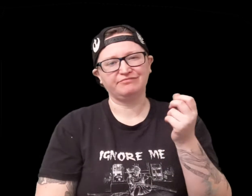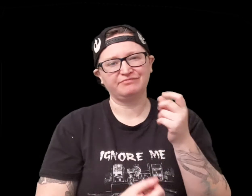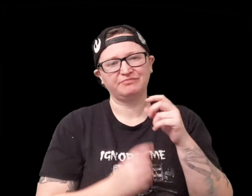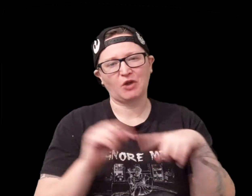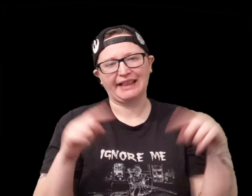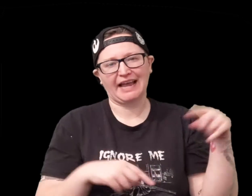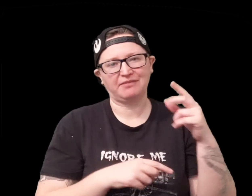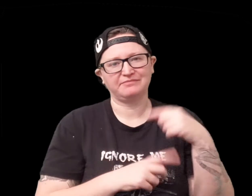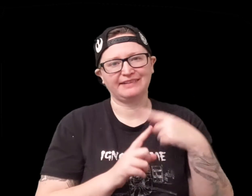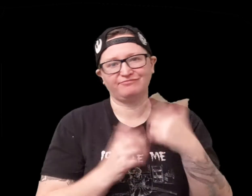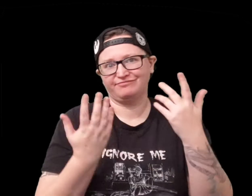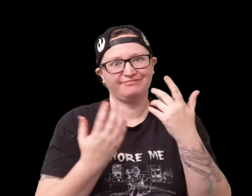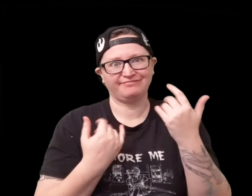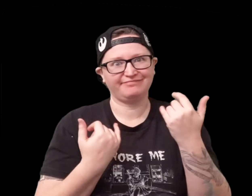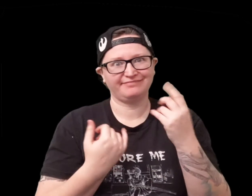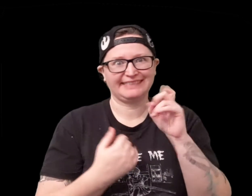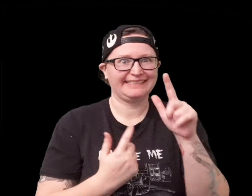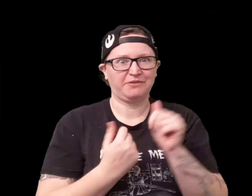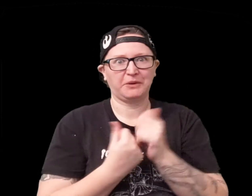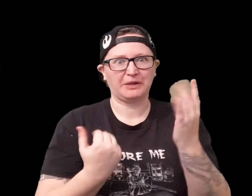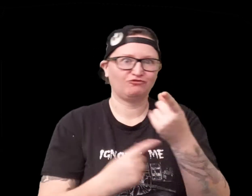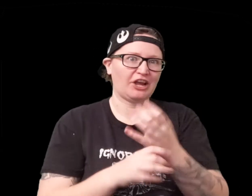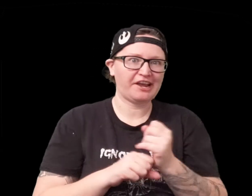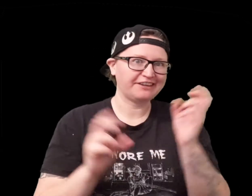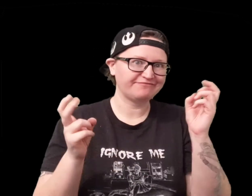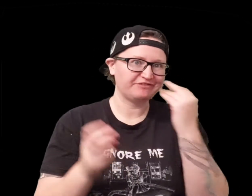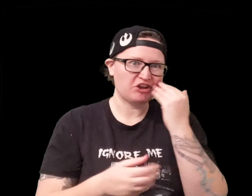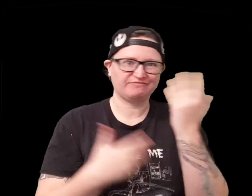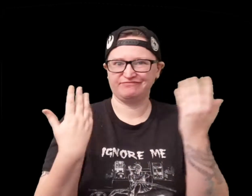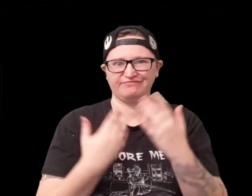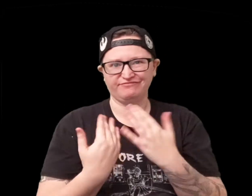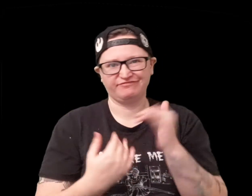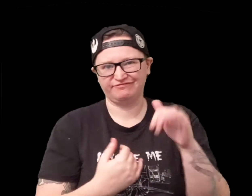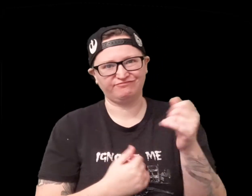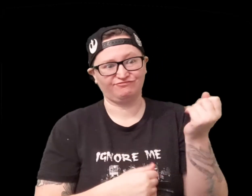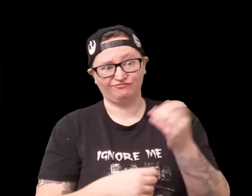prefer to roll you know a little bit more random and kind of just deal with what you got you know